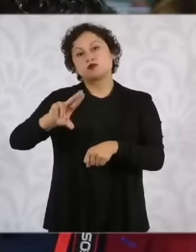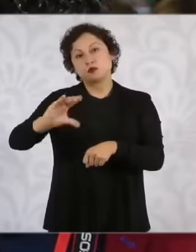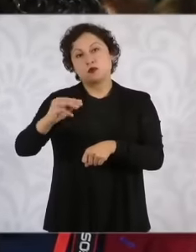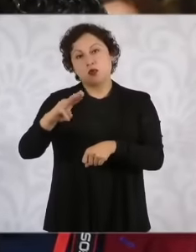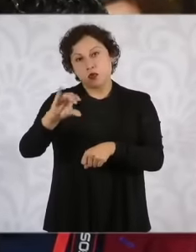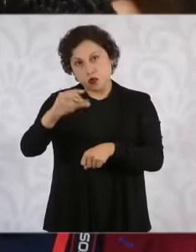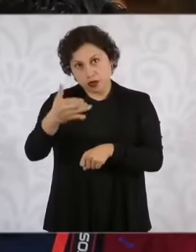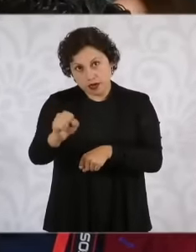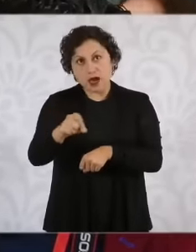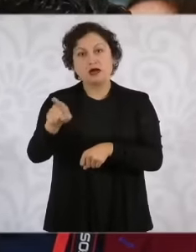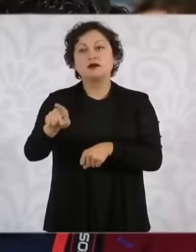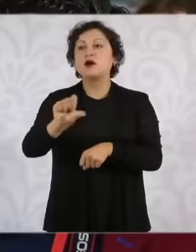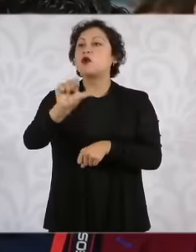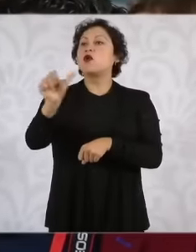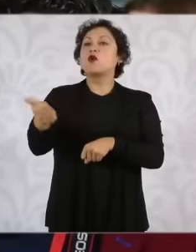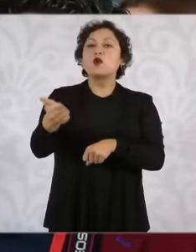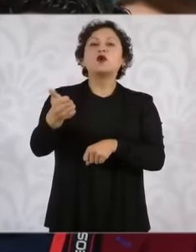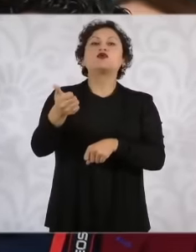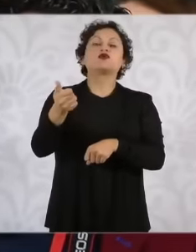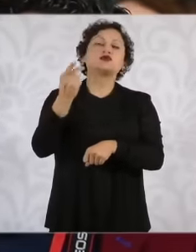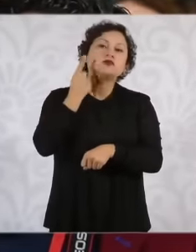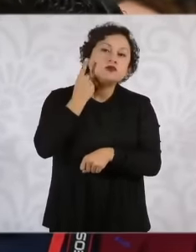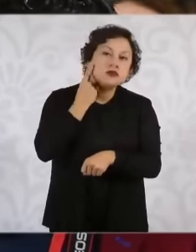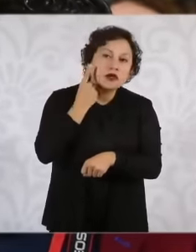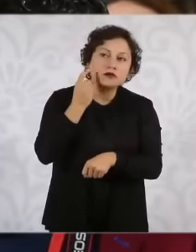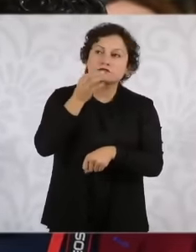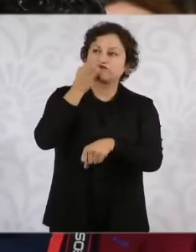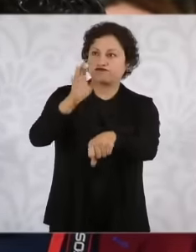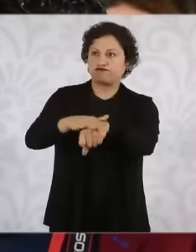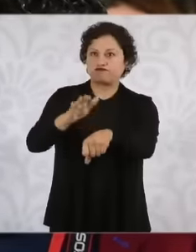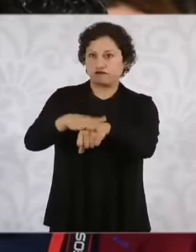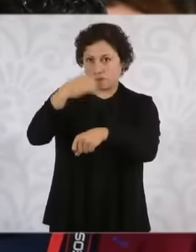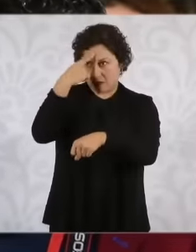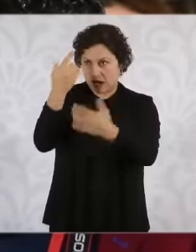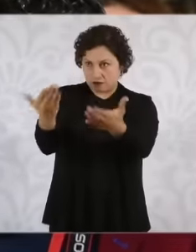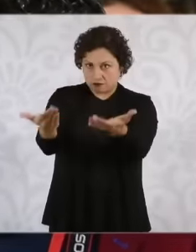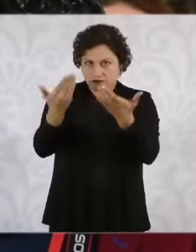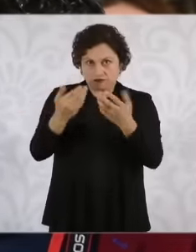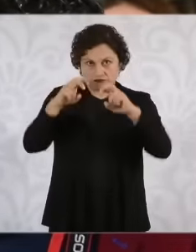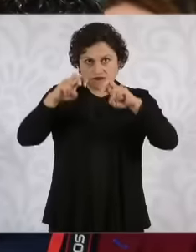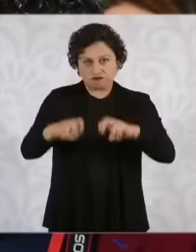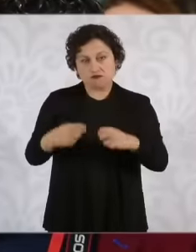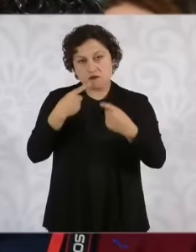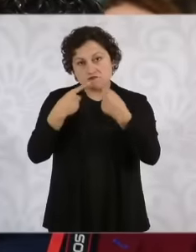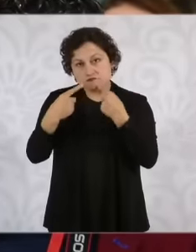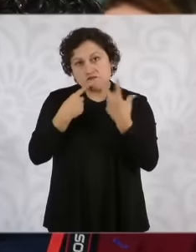so that there could be a dialogue between these and the unit so that